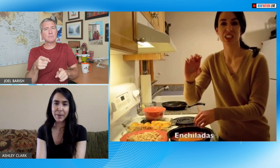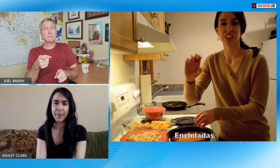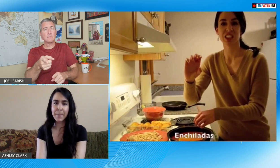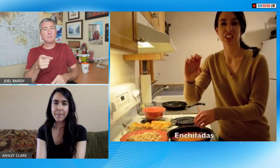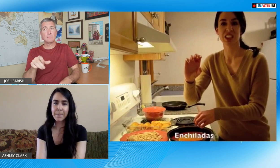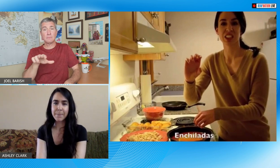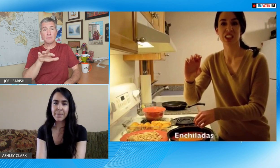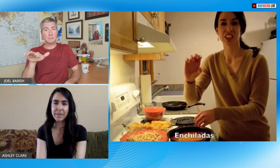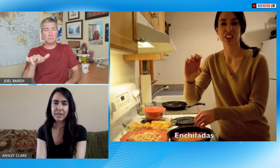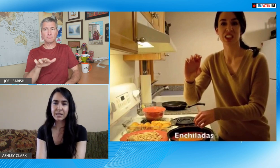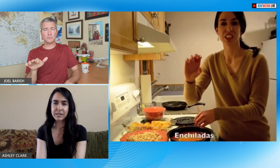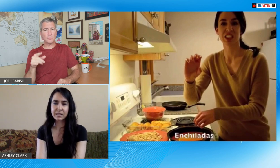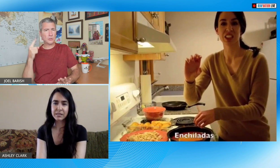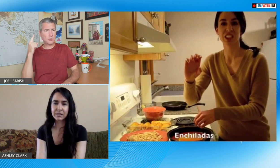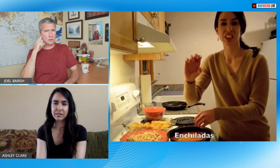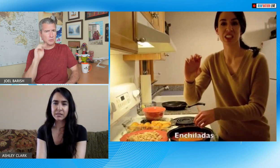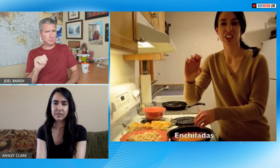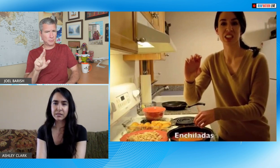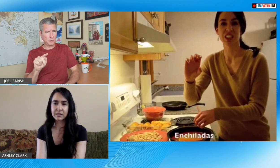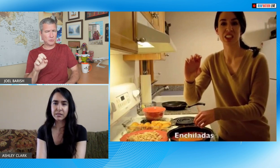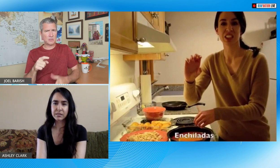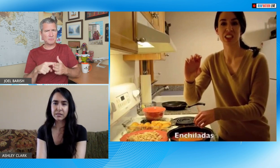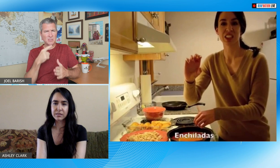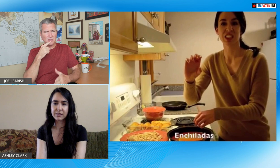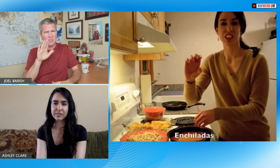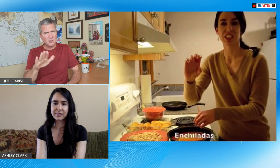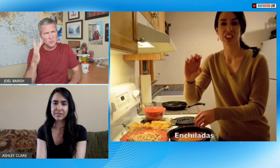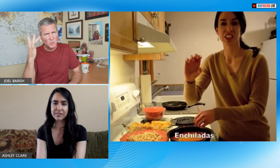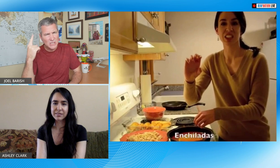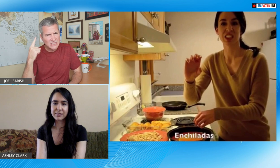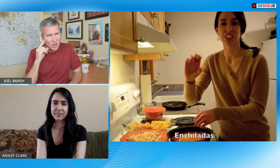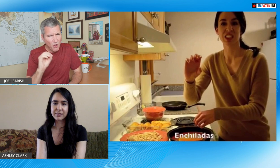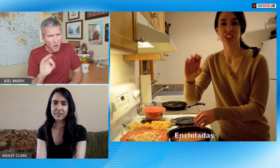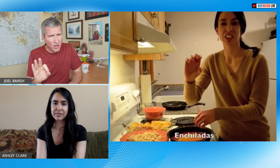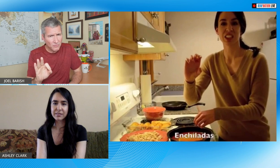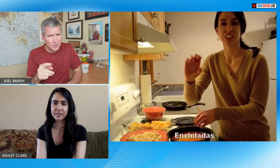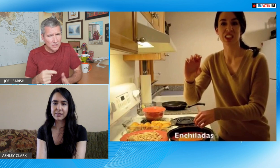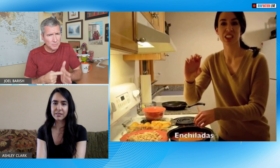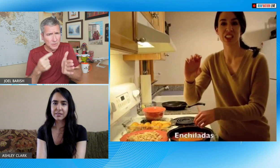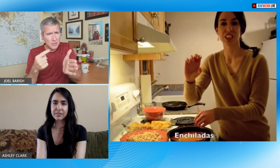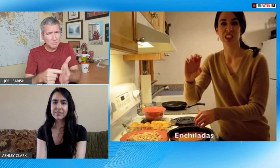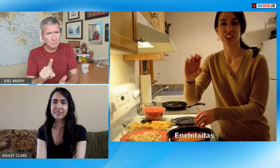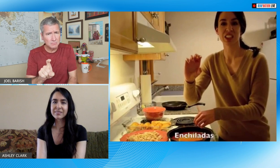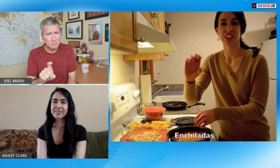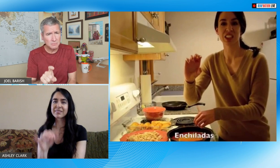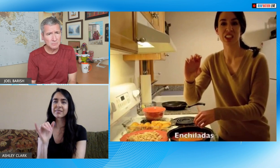kind of applies here fingerspelling but people say well why is the sound off I